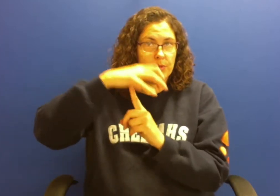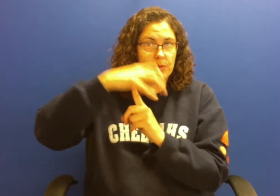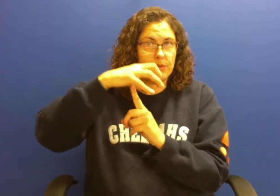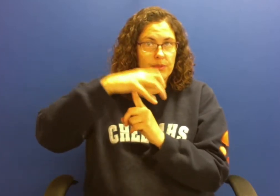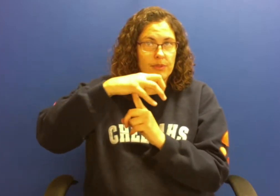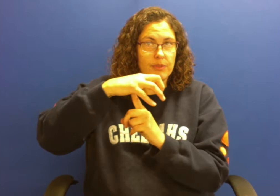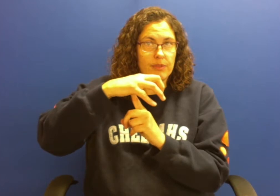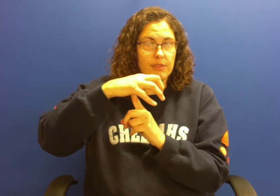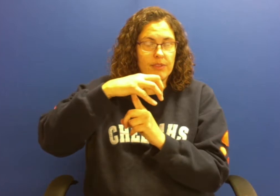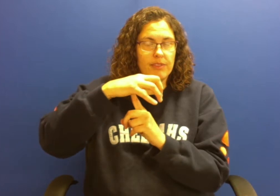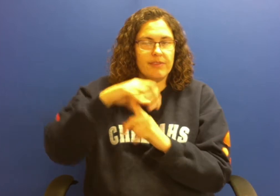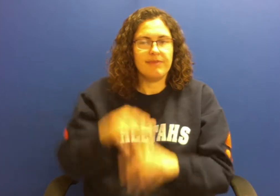mushroom